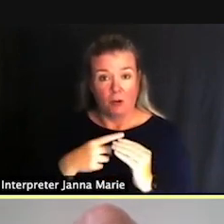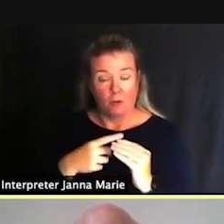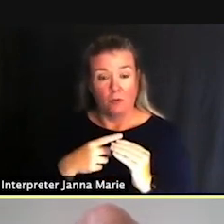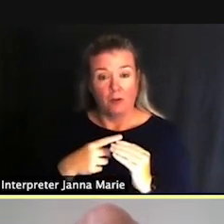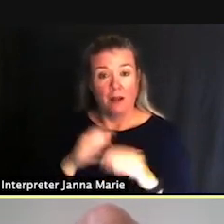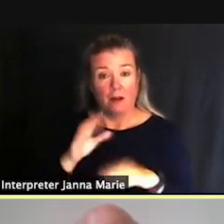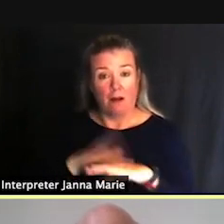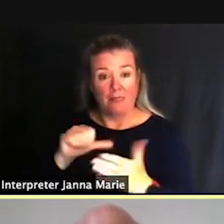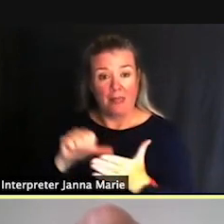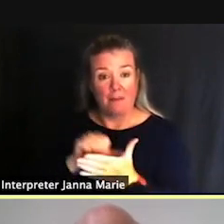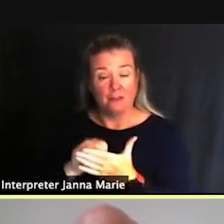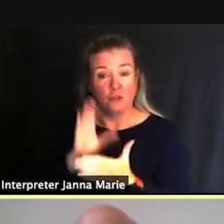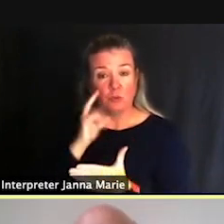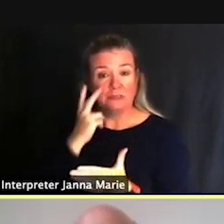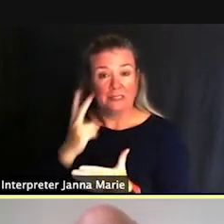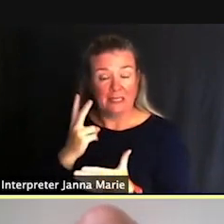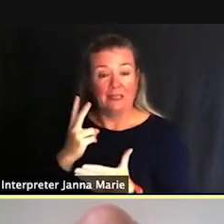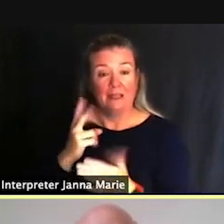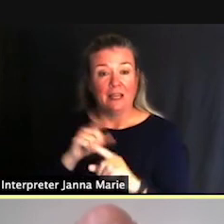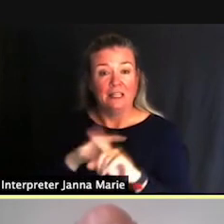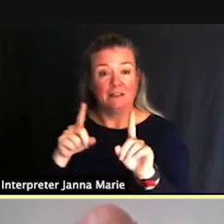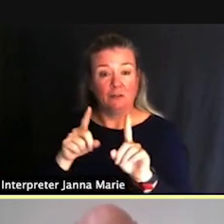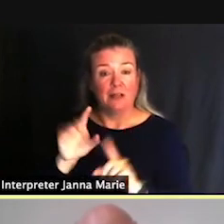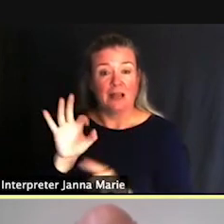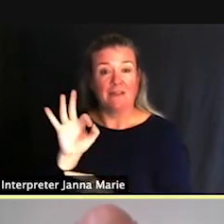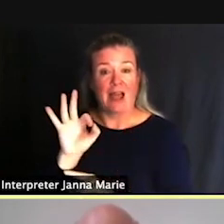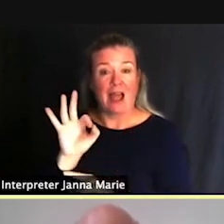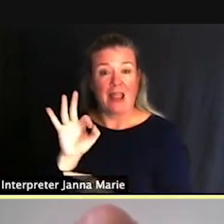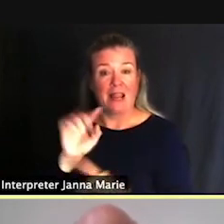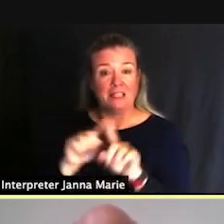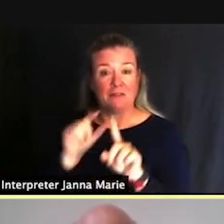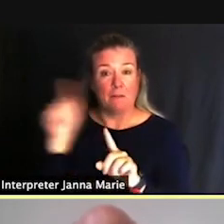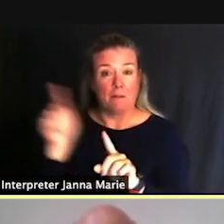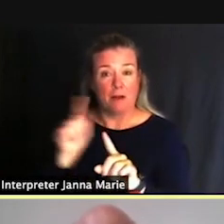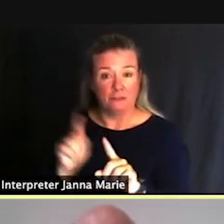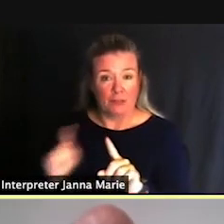and on that page you will find a series of nine different buttons you can push, from